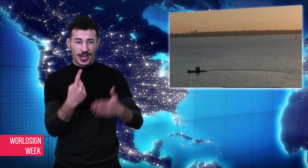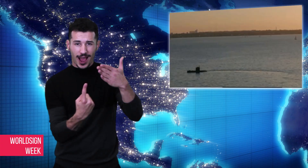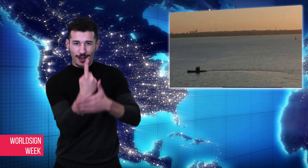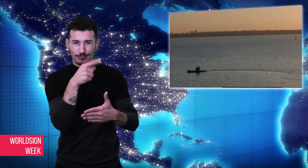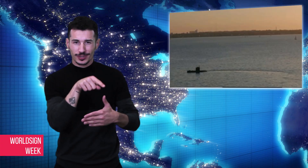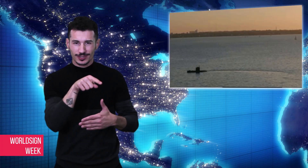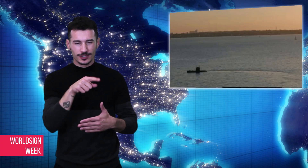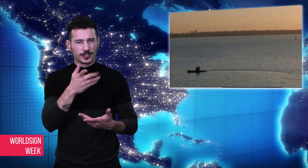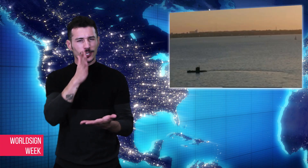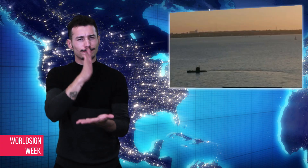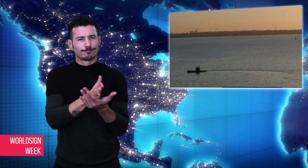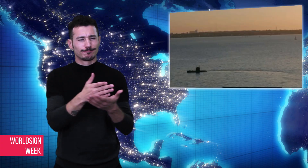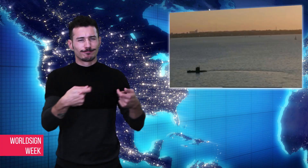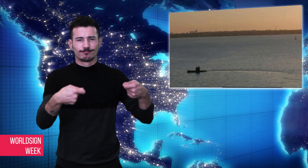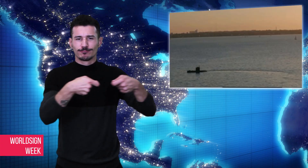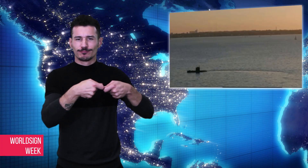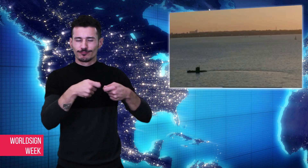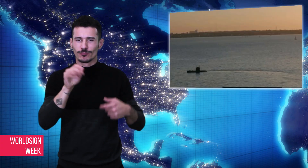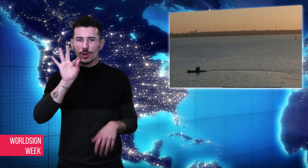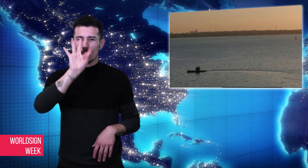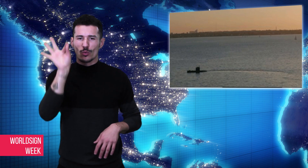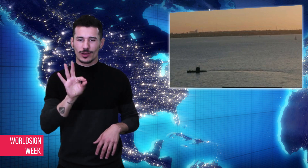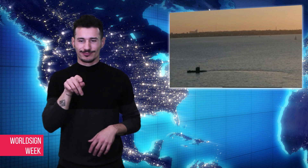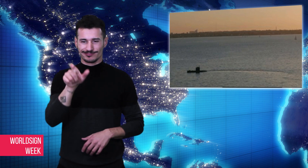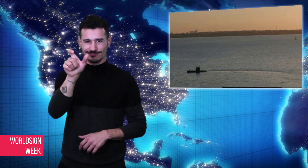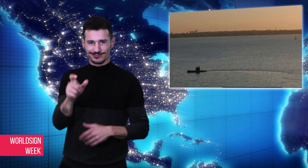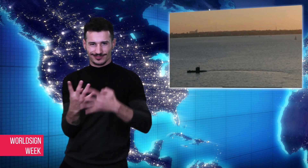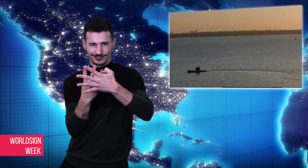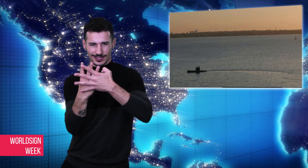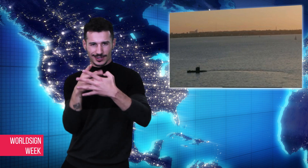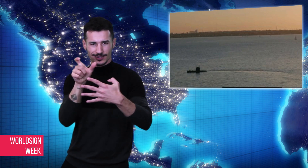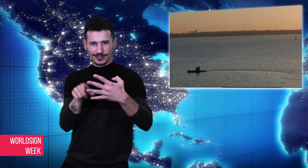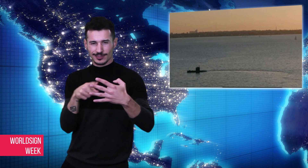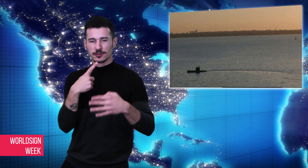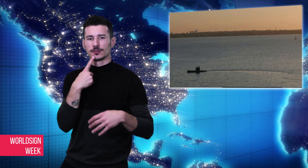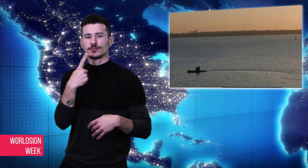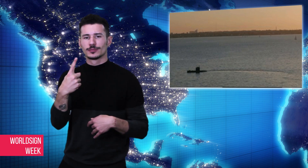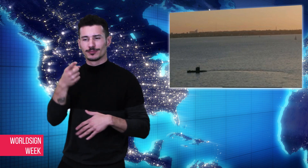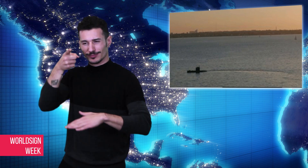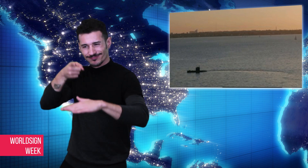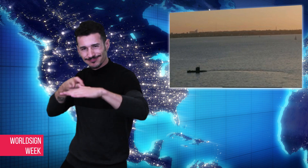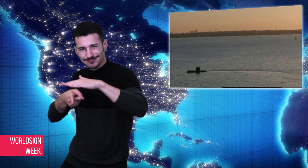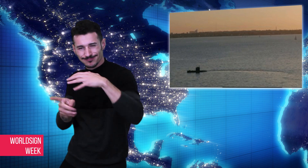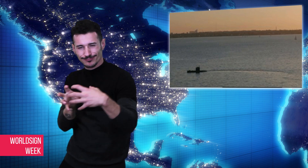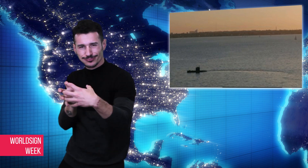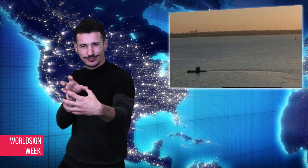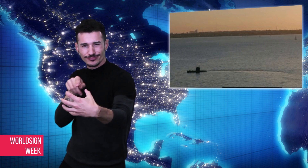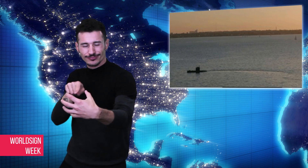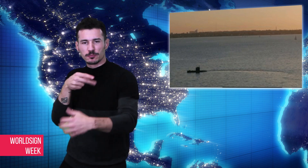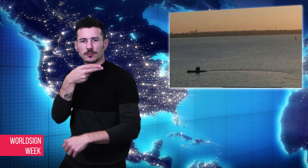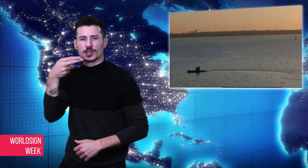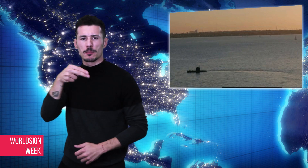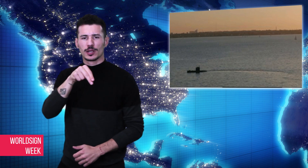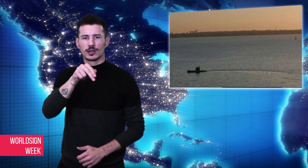This case has twists and turns because